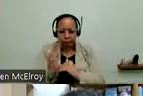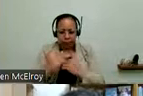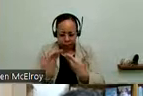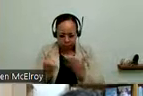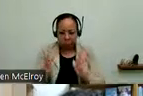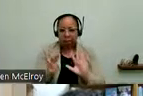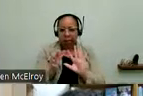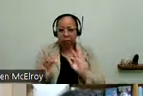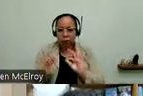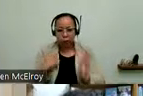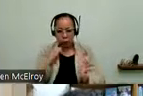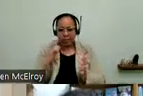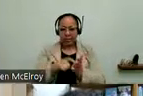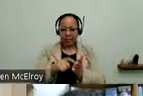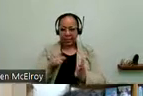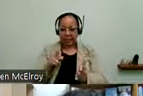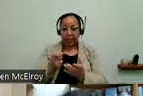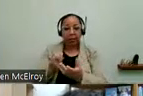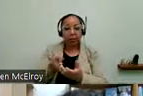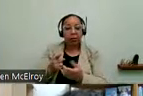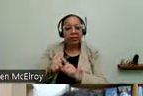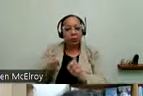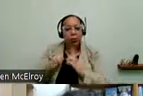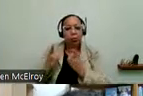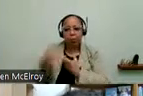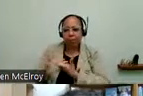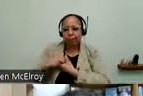from the different departments recognizing working with us, to